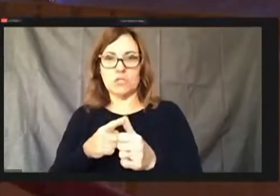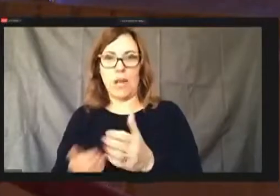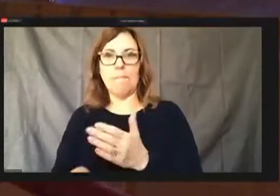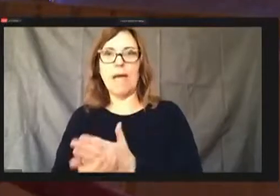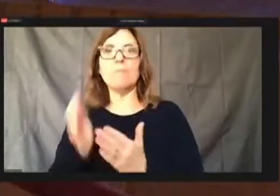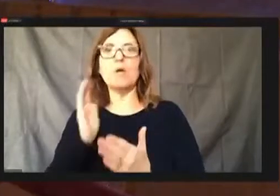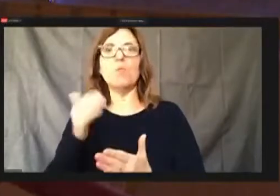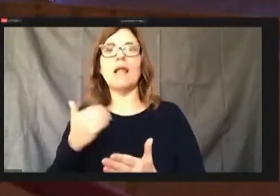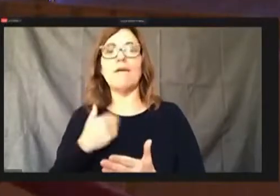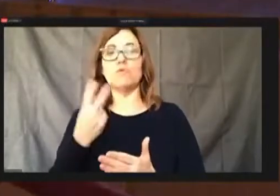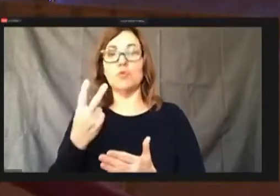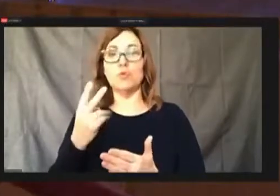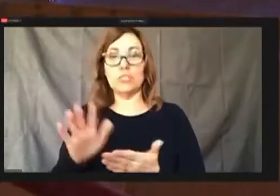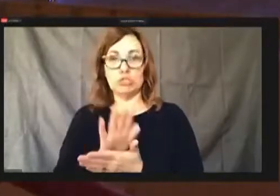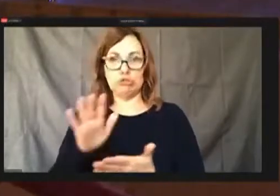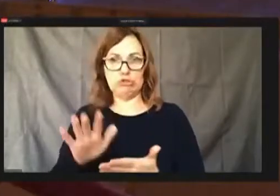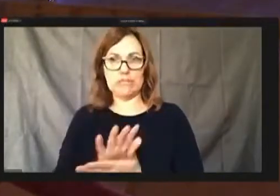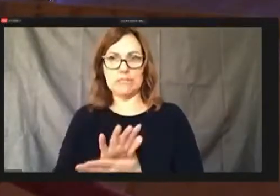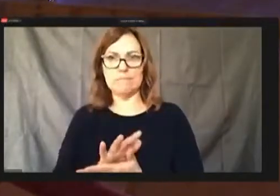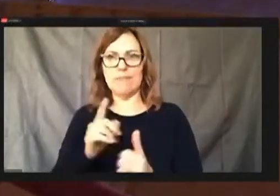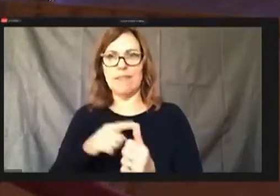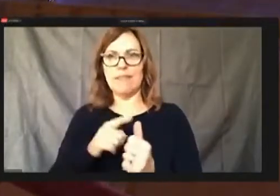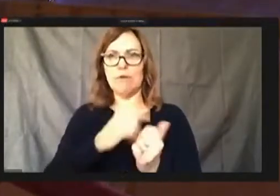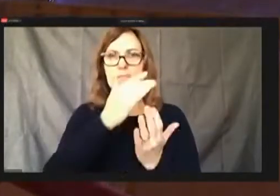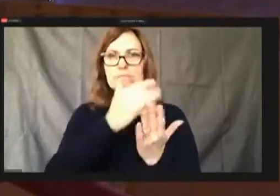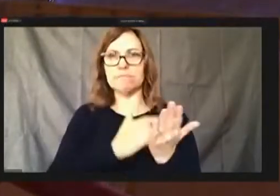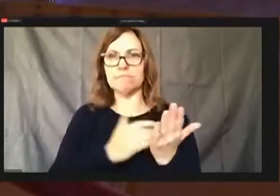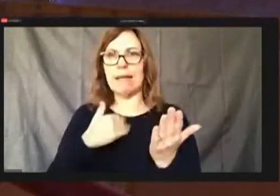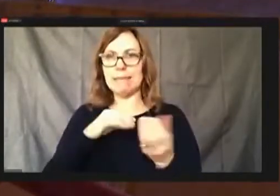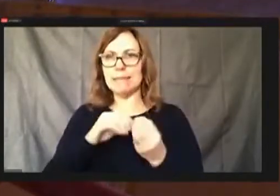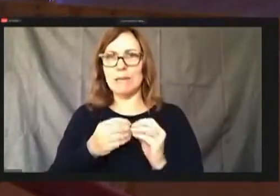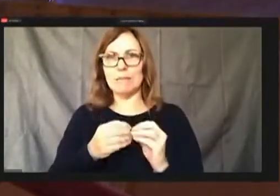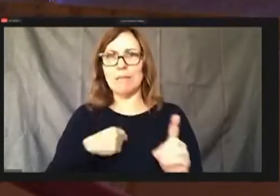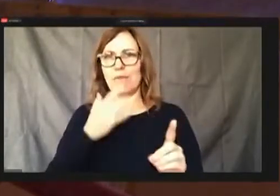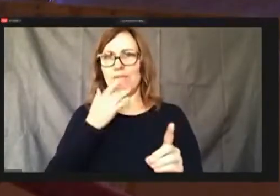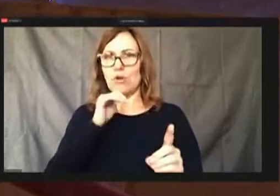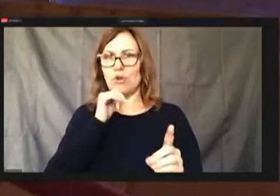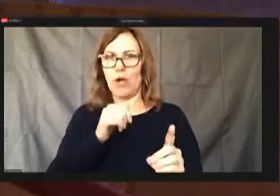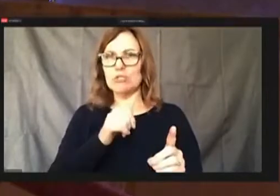which I would rather not go into the other one more of us says what happens to it.